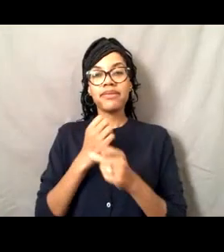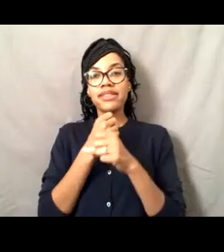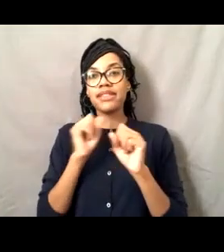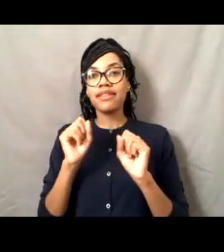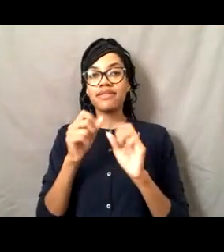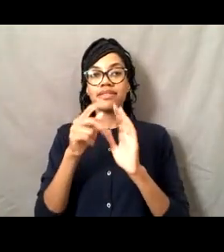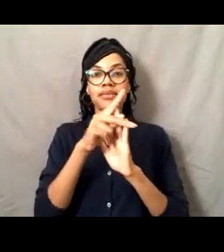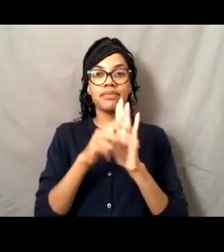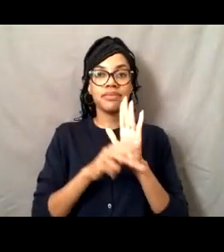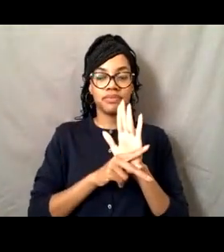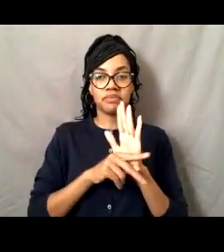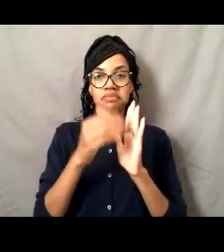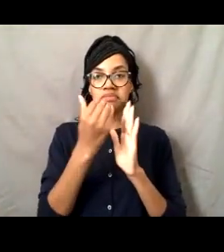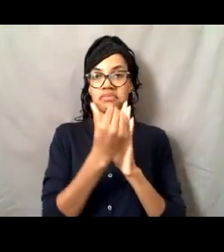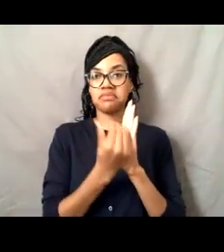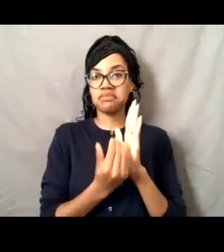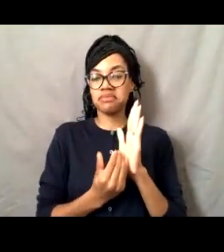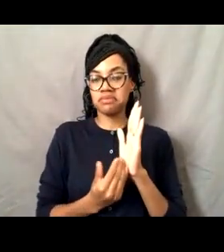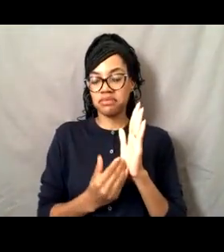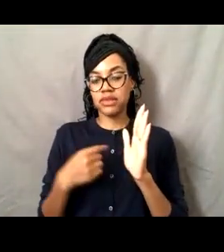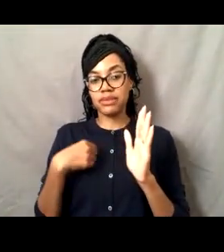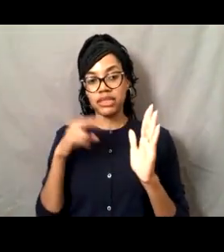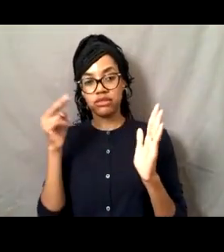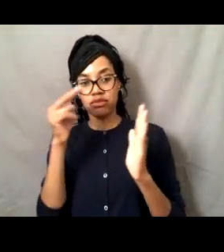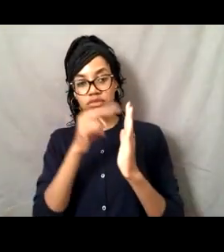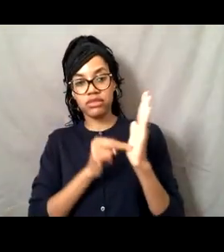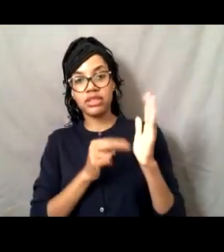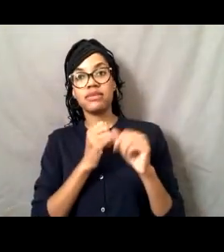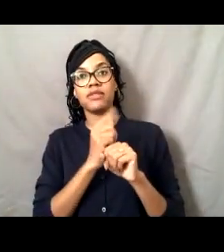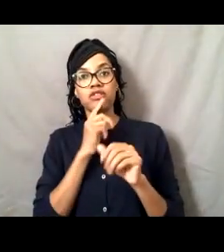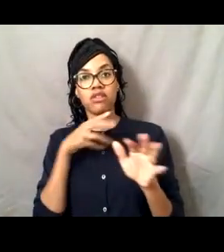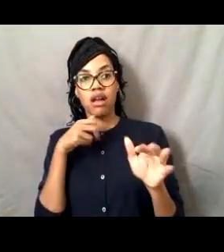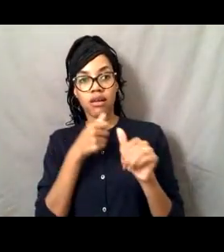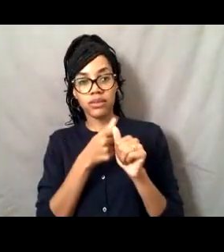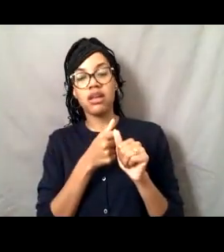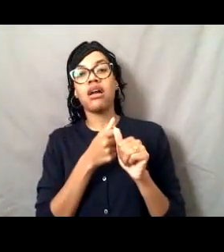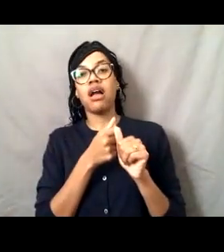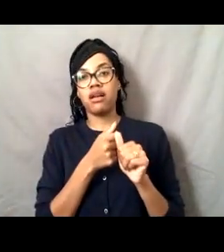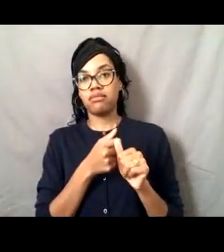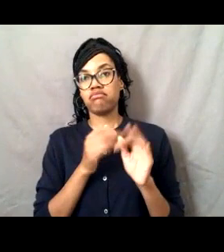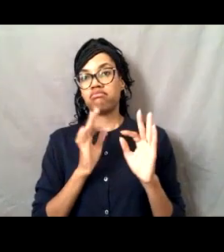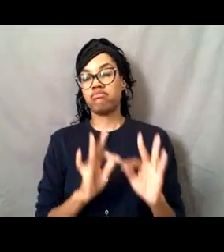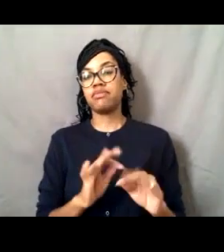And unfortunately my job was not to go out and drive all those small boats that would have been really really fun.